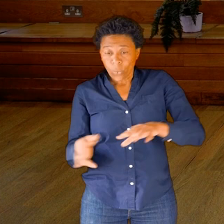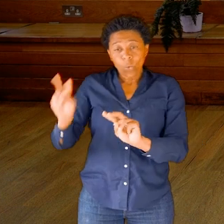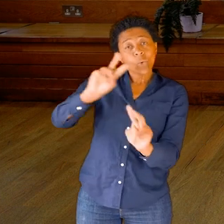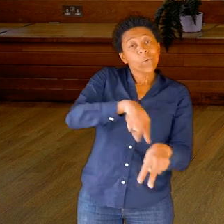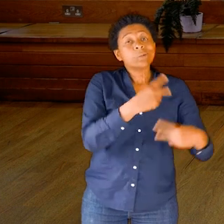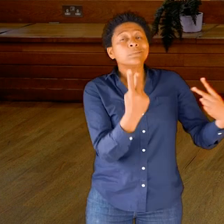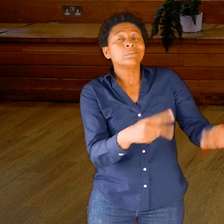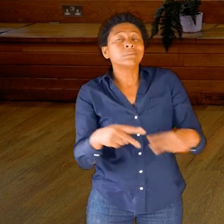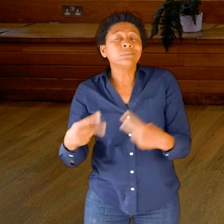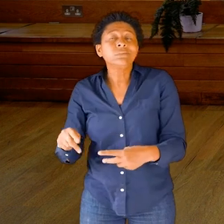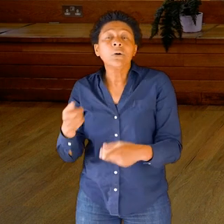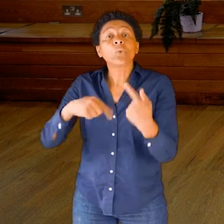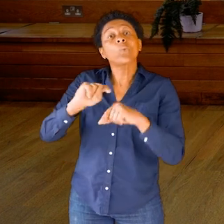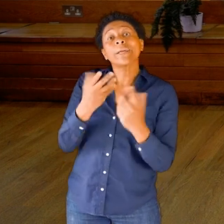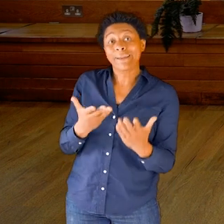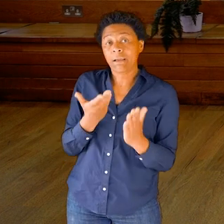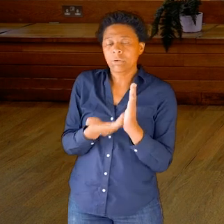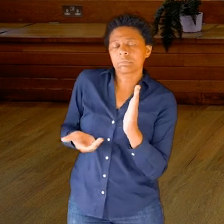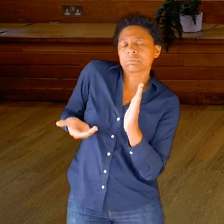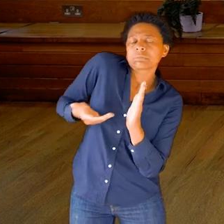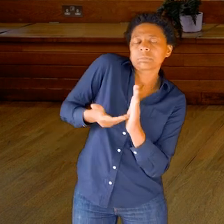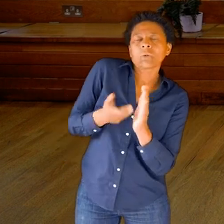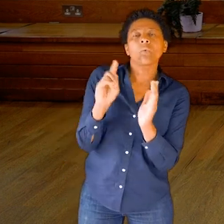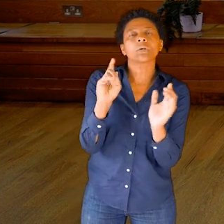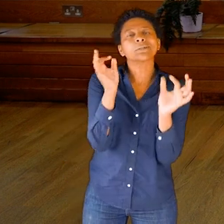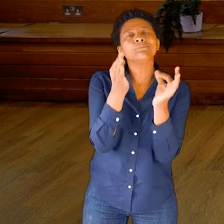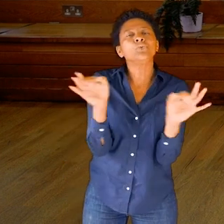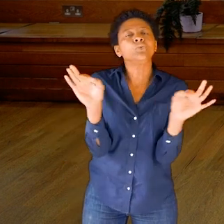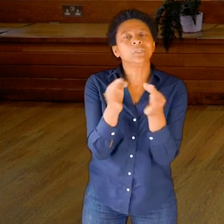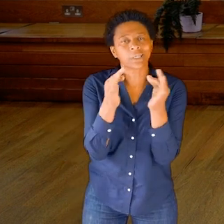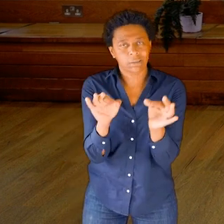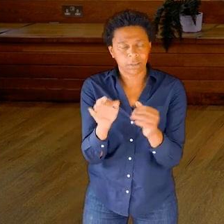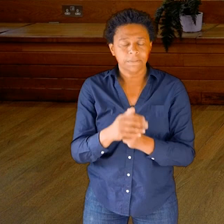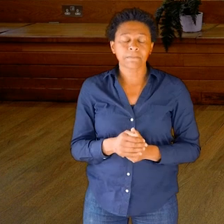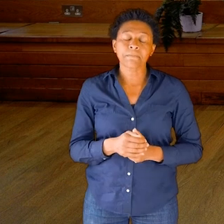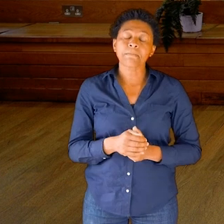And it will introduce some music now where there'll be